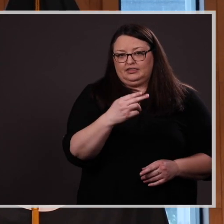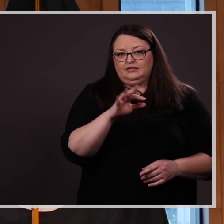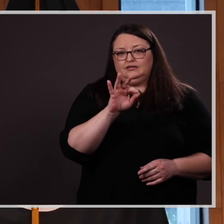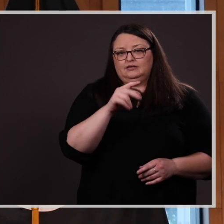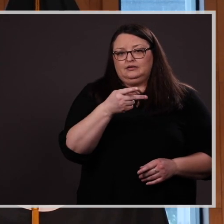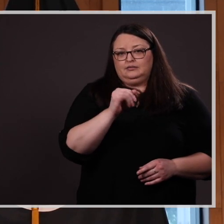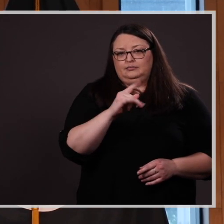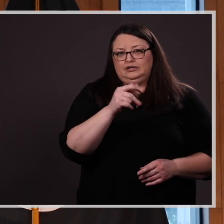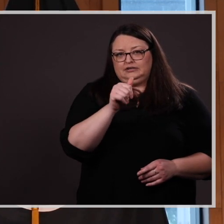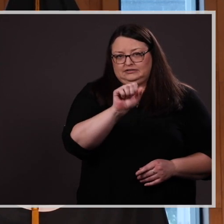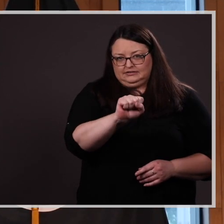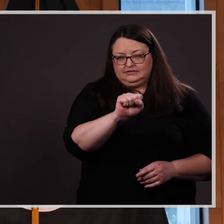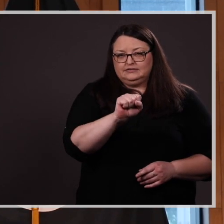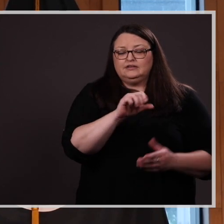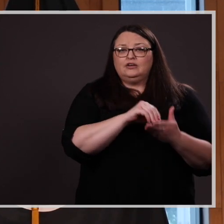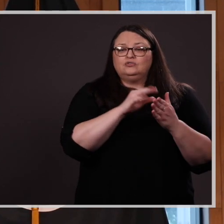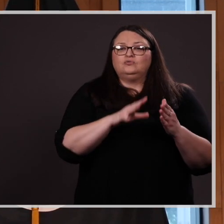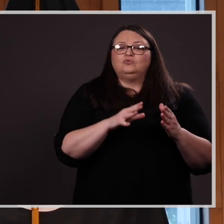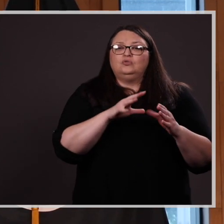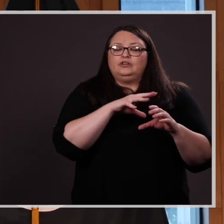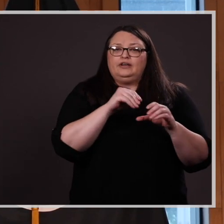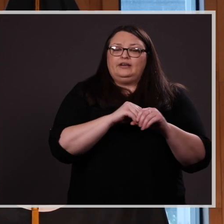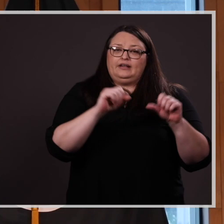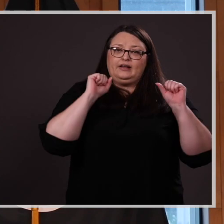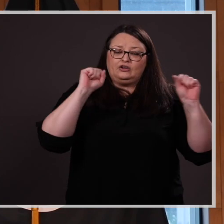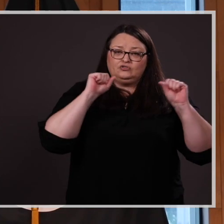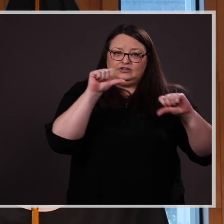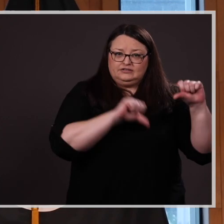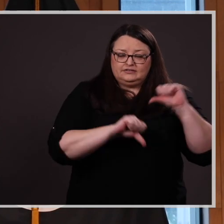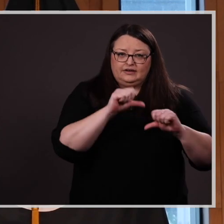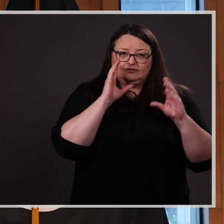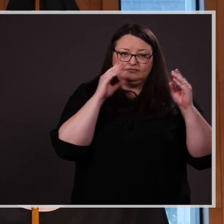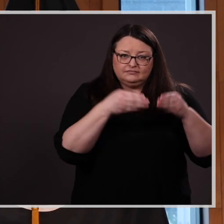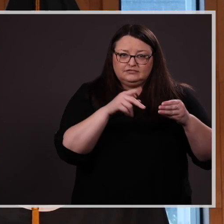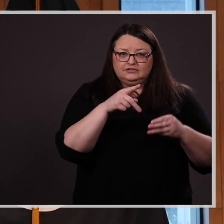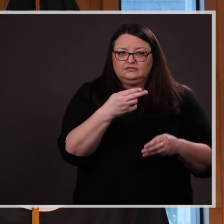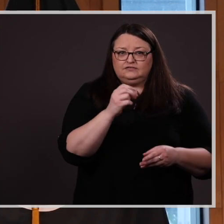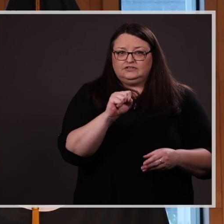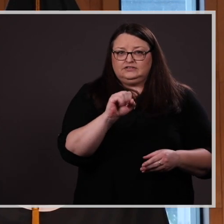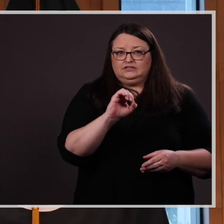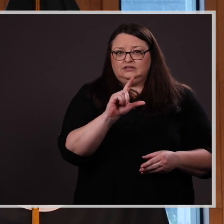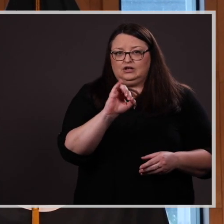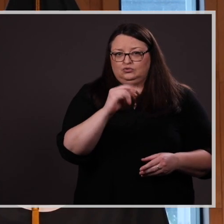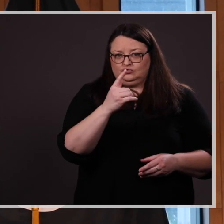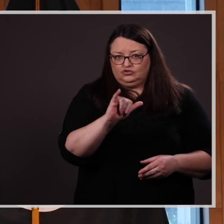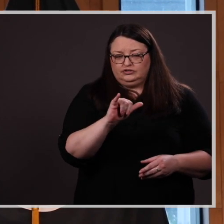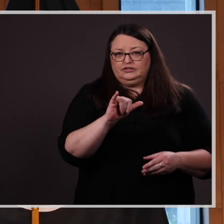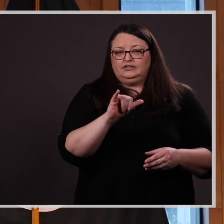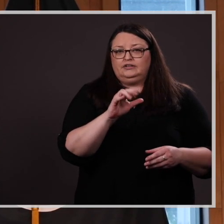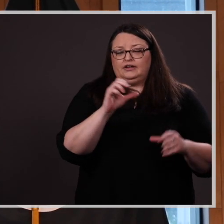Exercise Science with a concentration in Physiology of Exercise. Ms. Pekas has established an